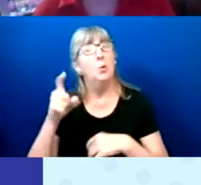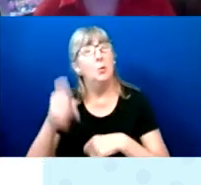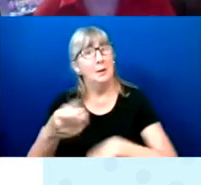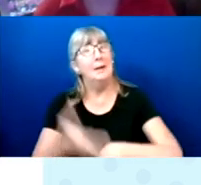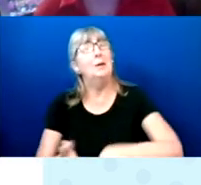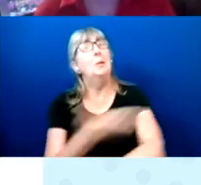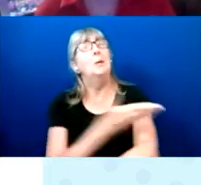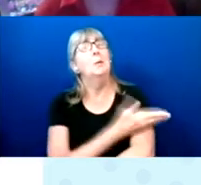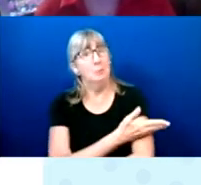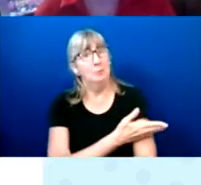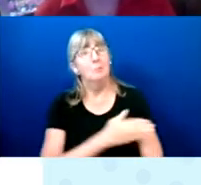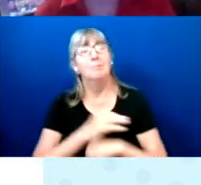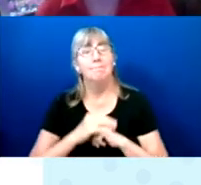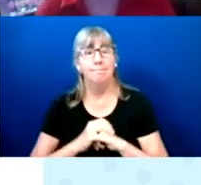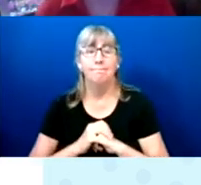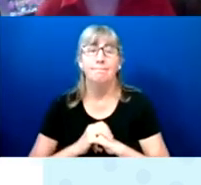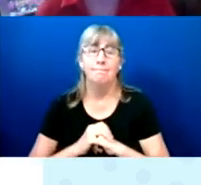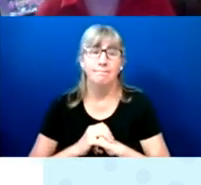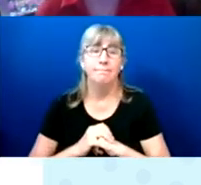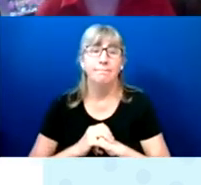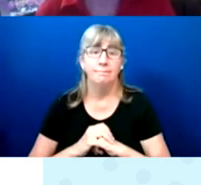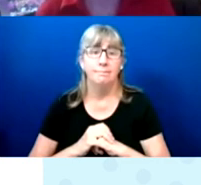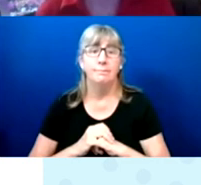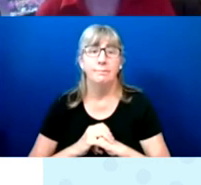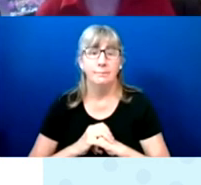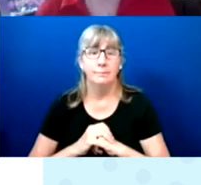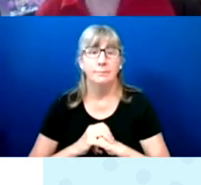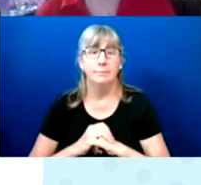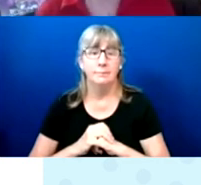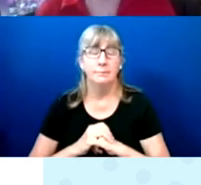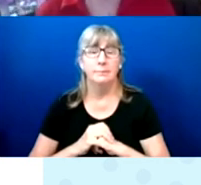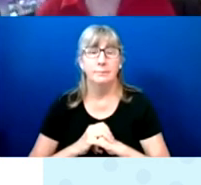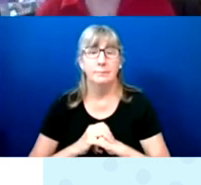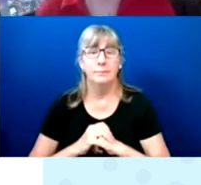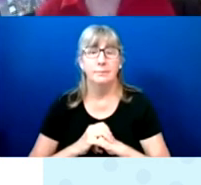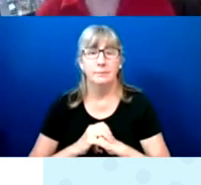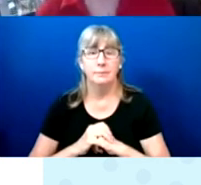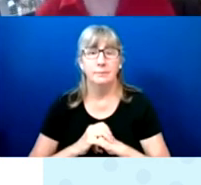Next slide.